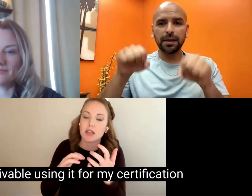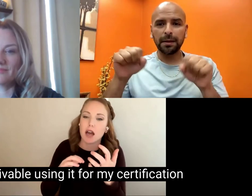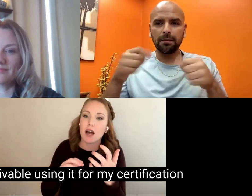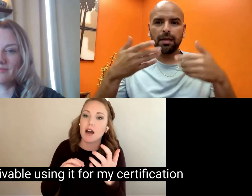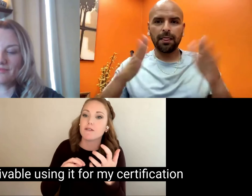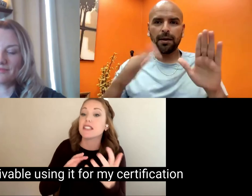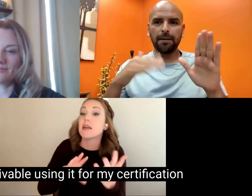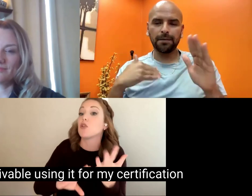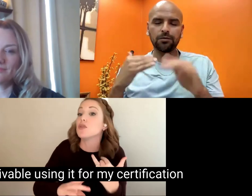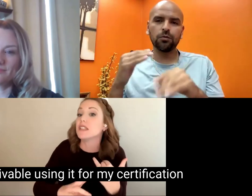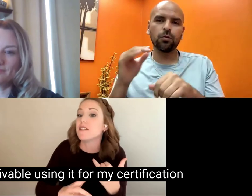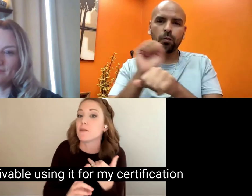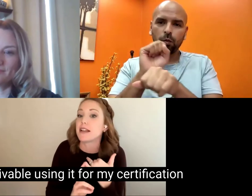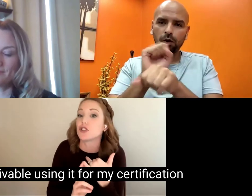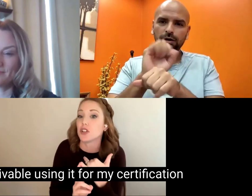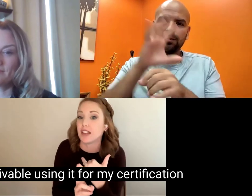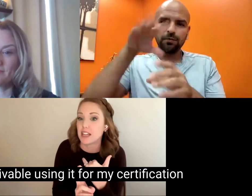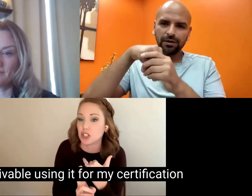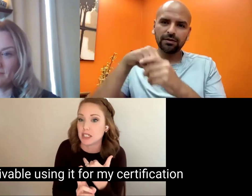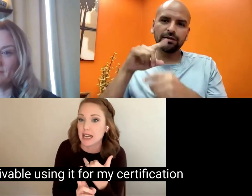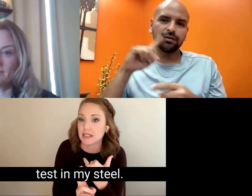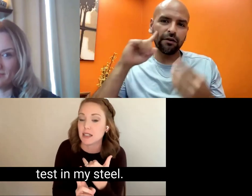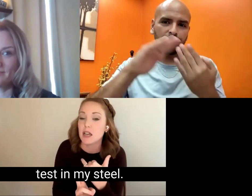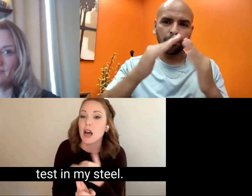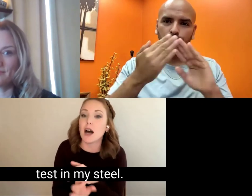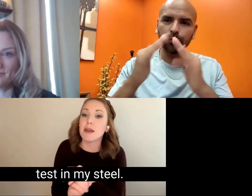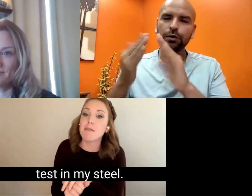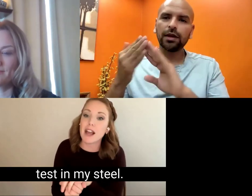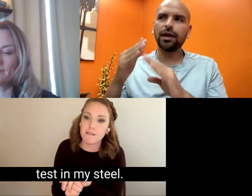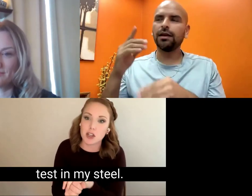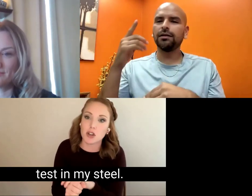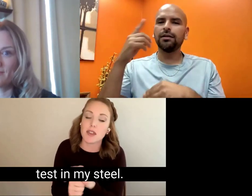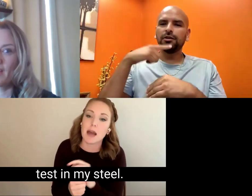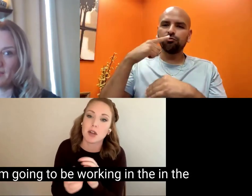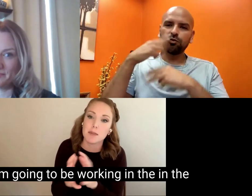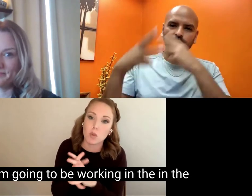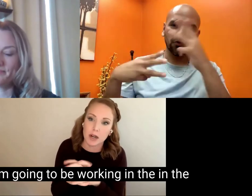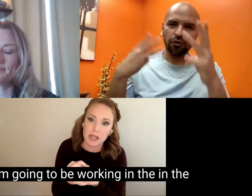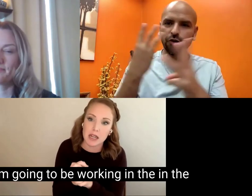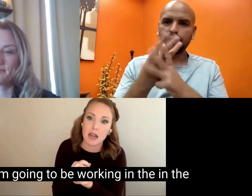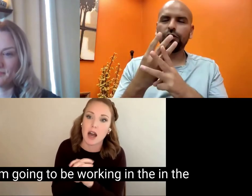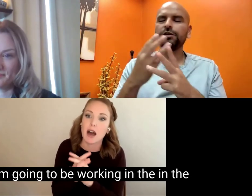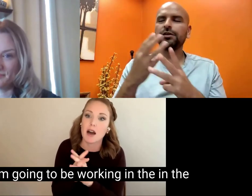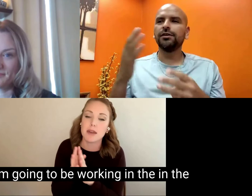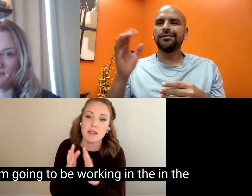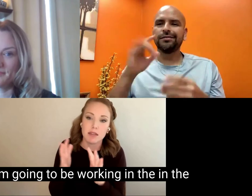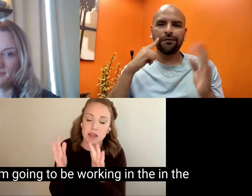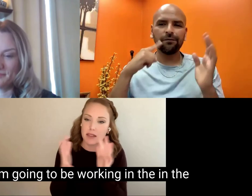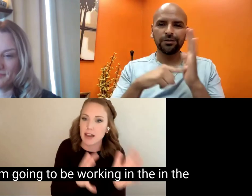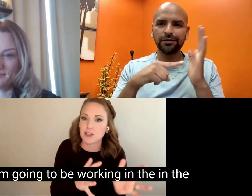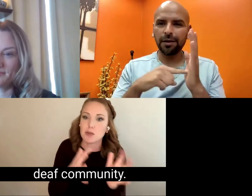forgivable using it for my certification test in my steel. But I'm going to be working in the in the deaf community.